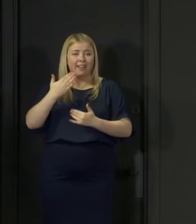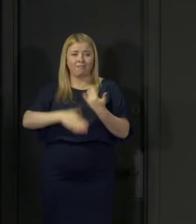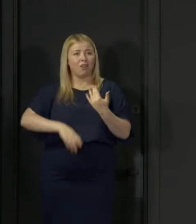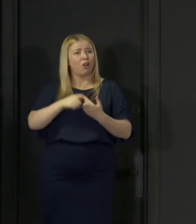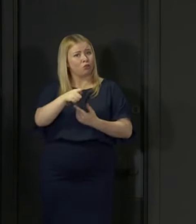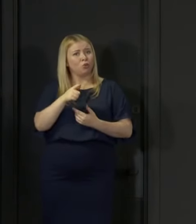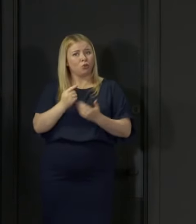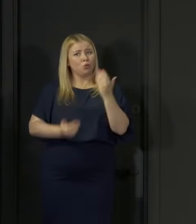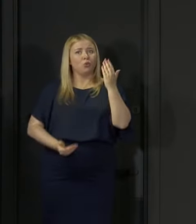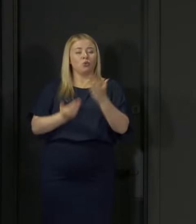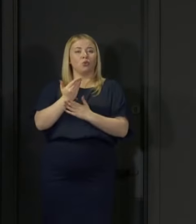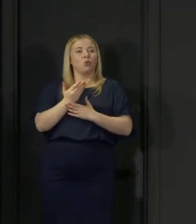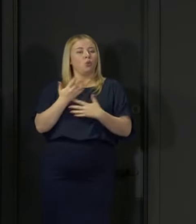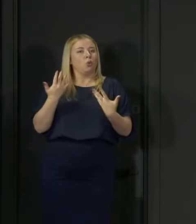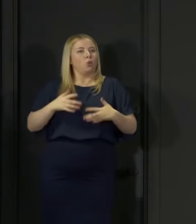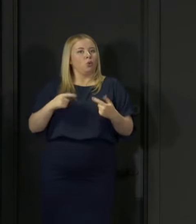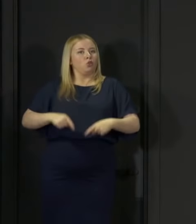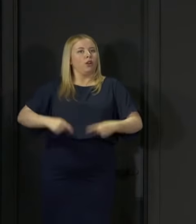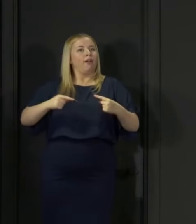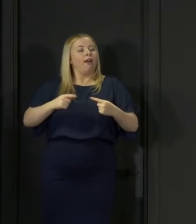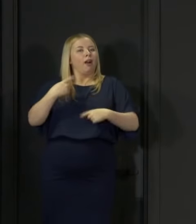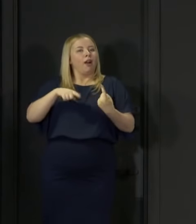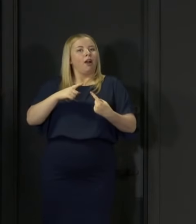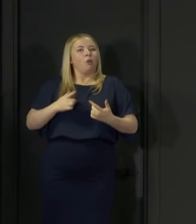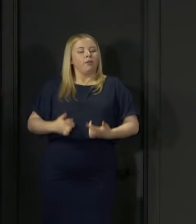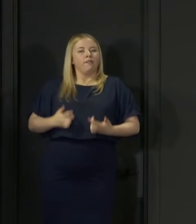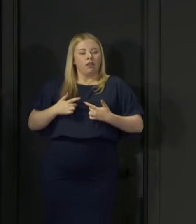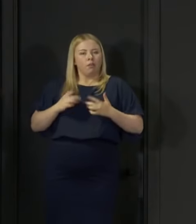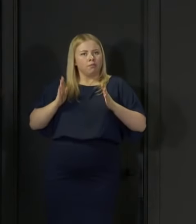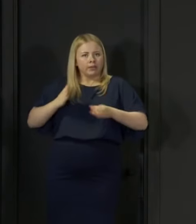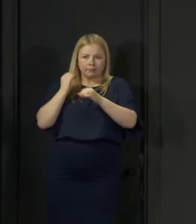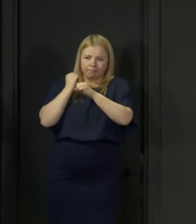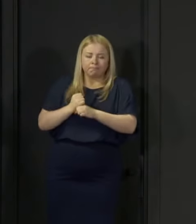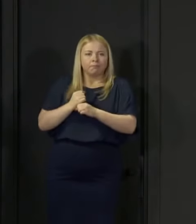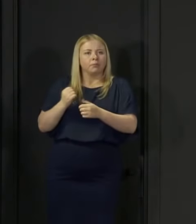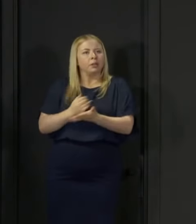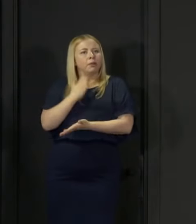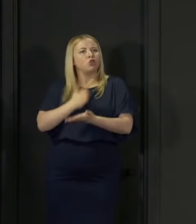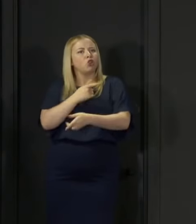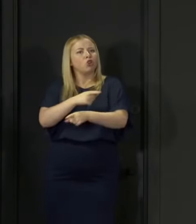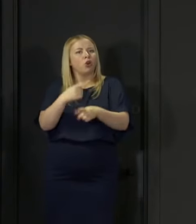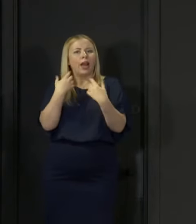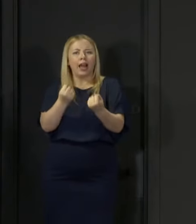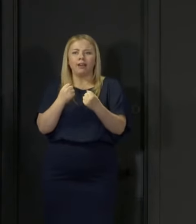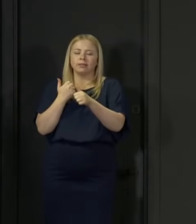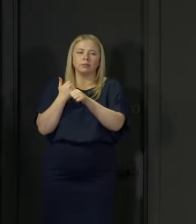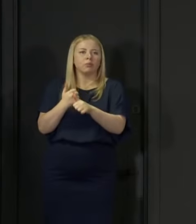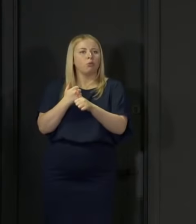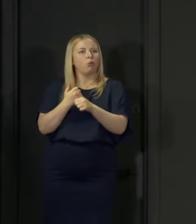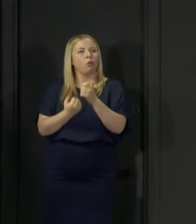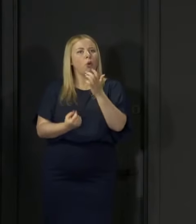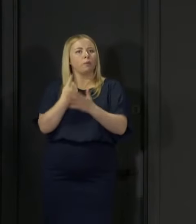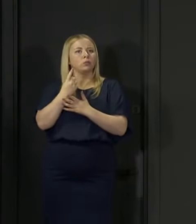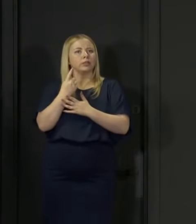to do everything we can to ensure you have the support and opportunities you need as you start to think about your future.